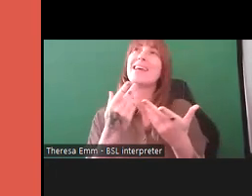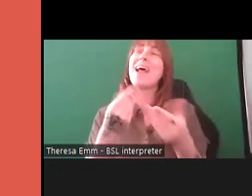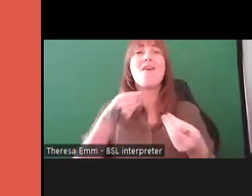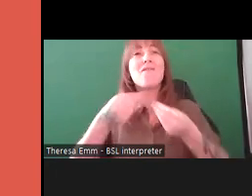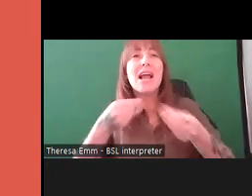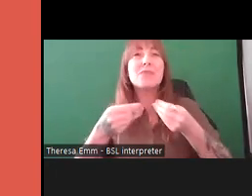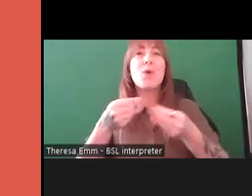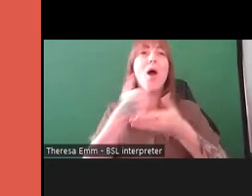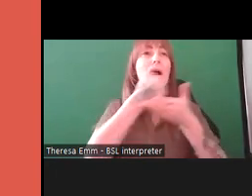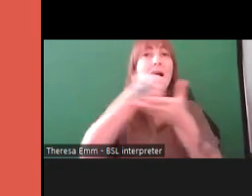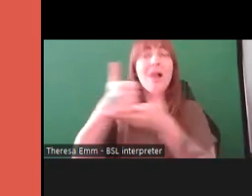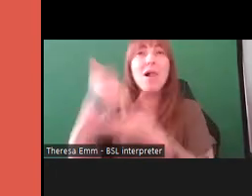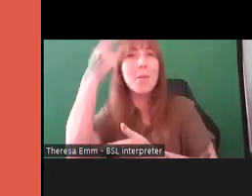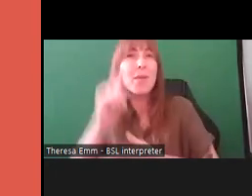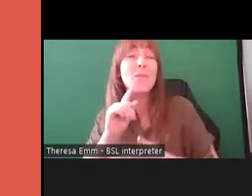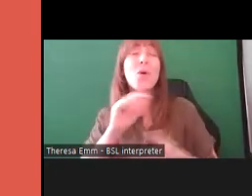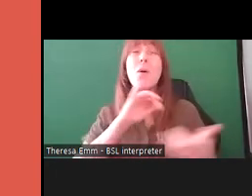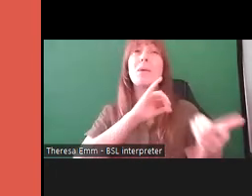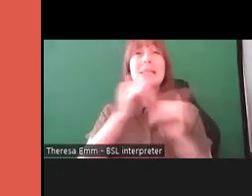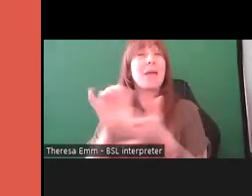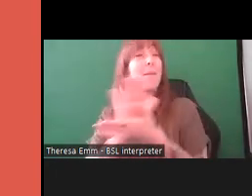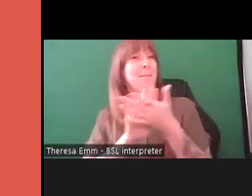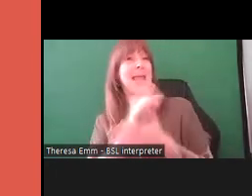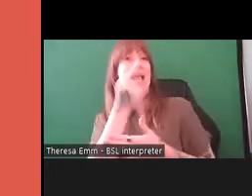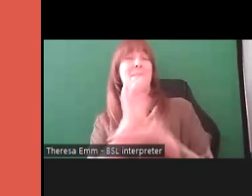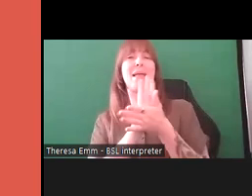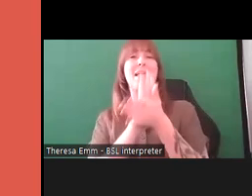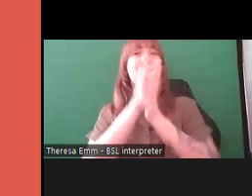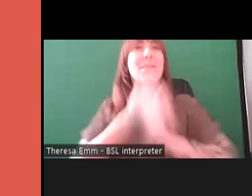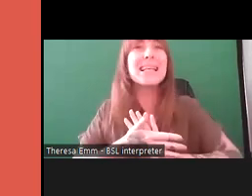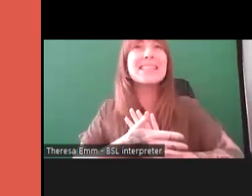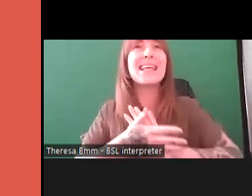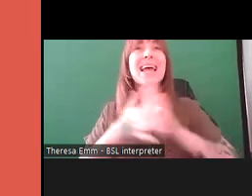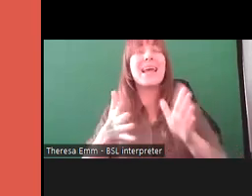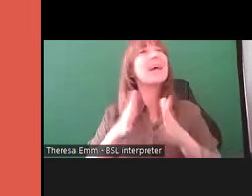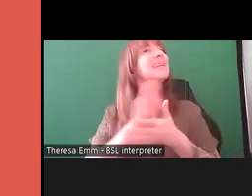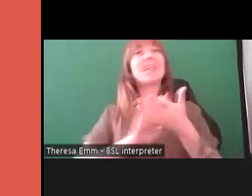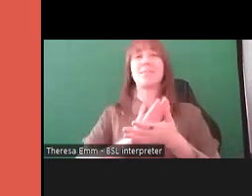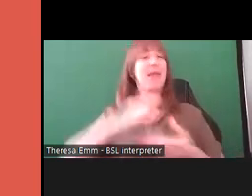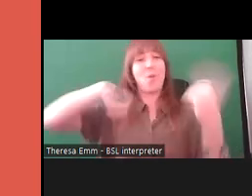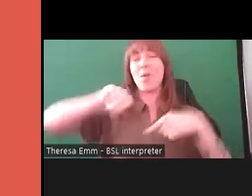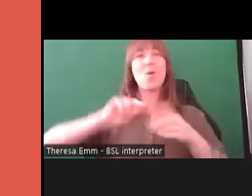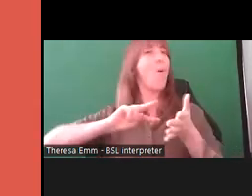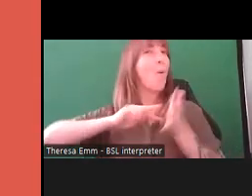that's not through us not being organized, because we are very organized, but I feel that if you're